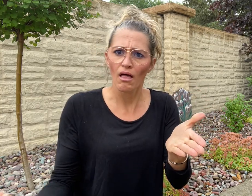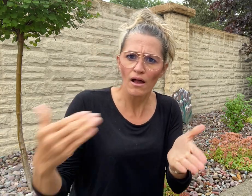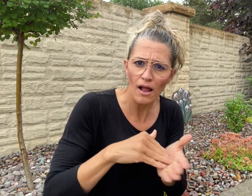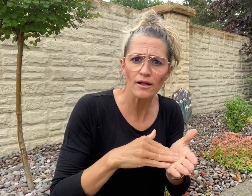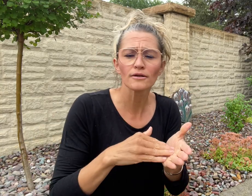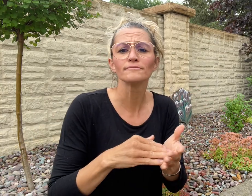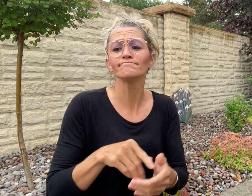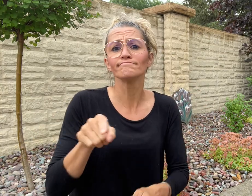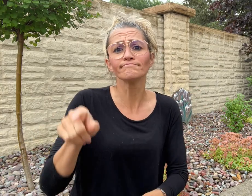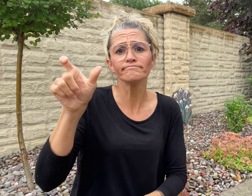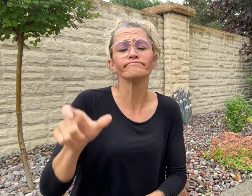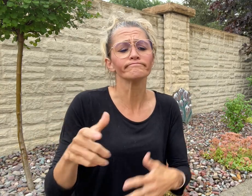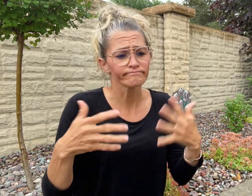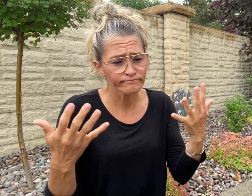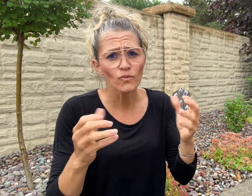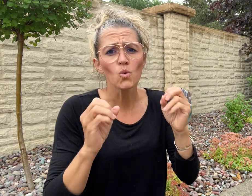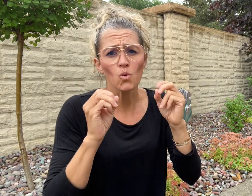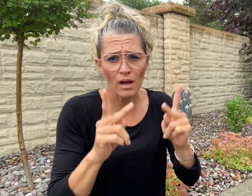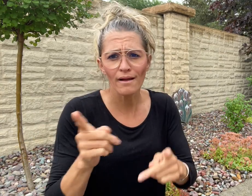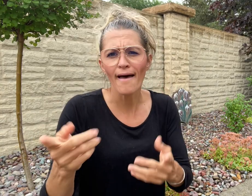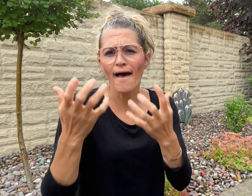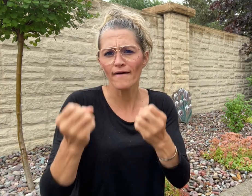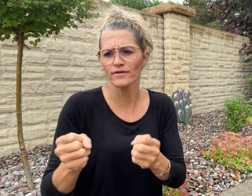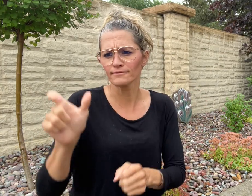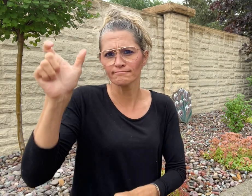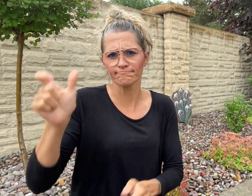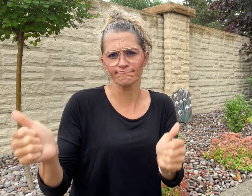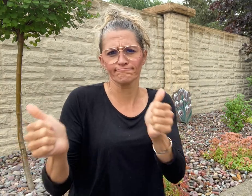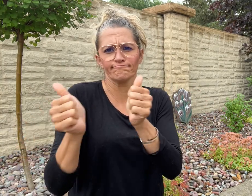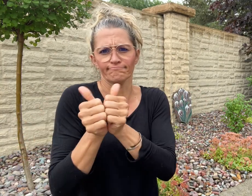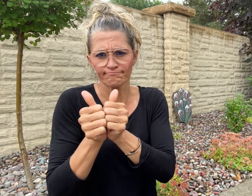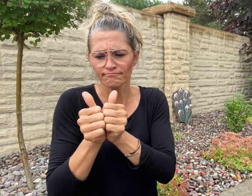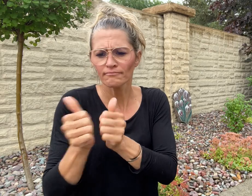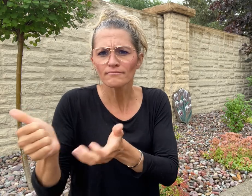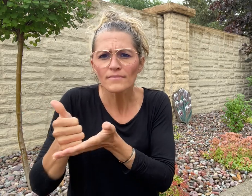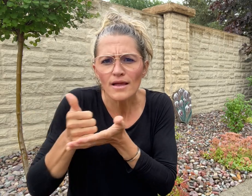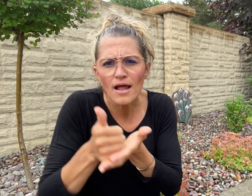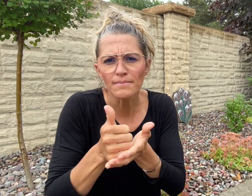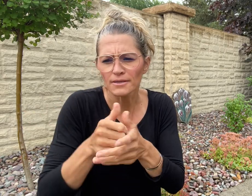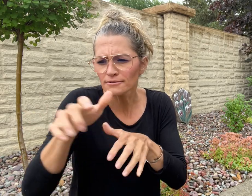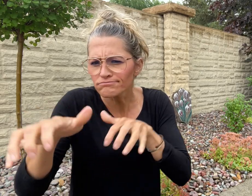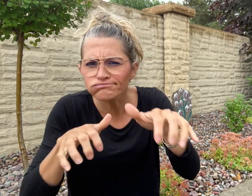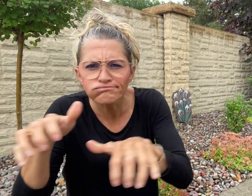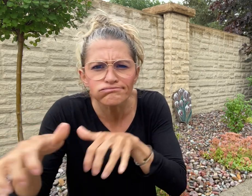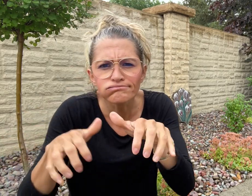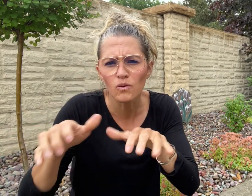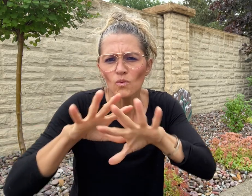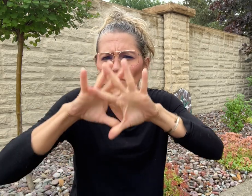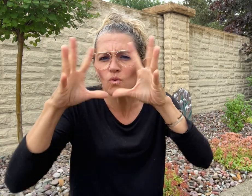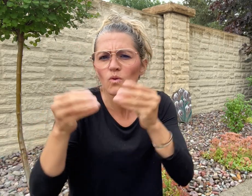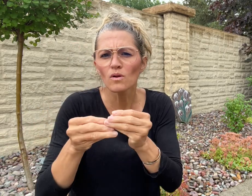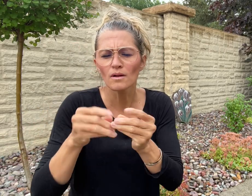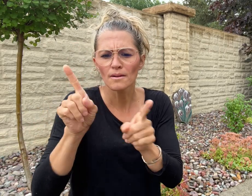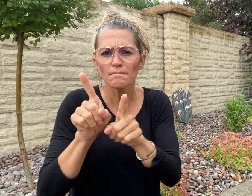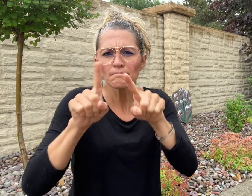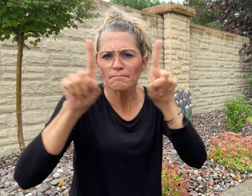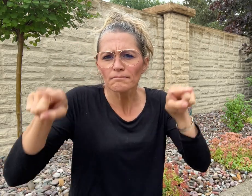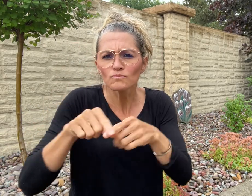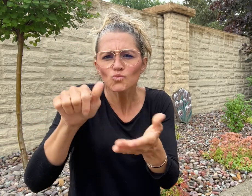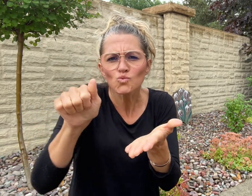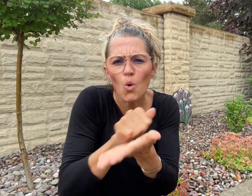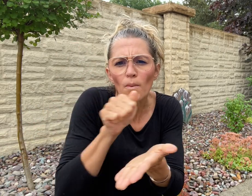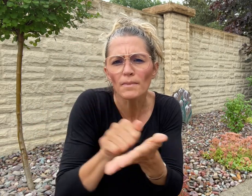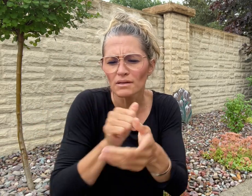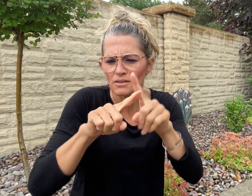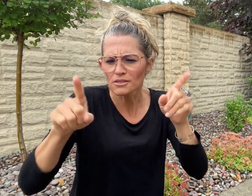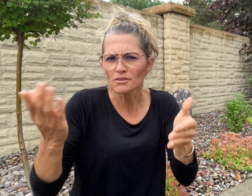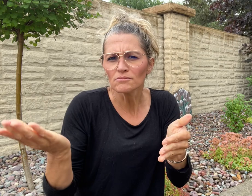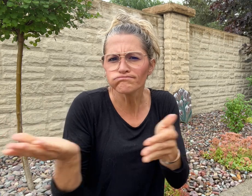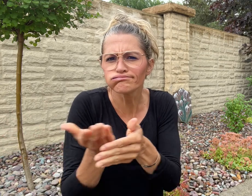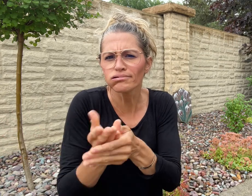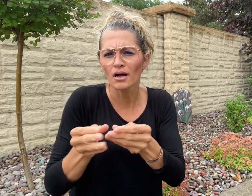With the help of a legal guardian, Paul submitted to the